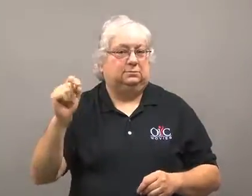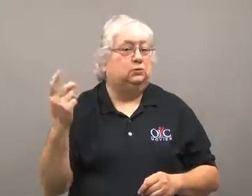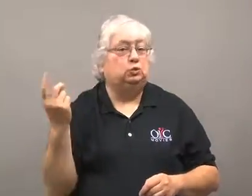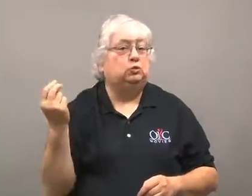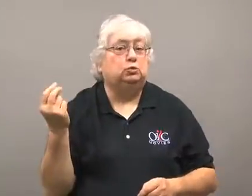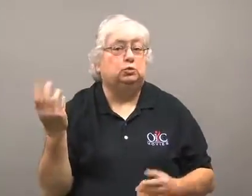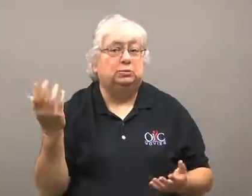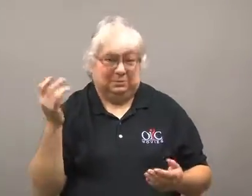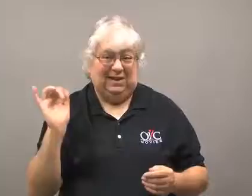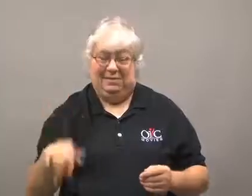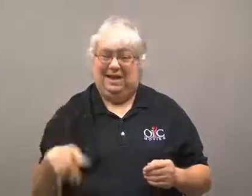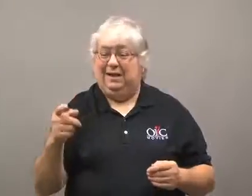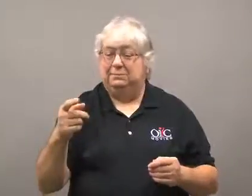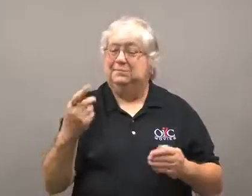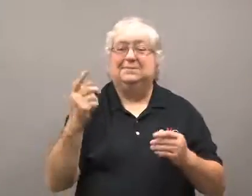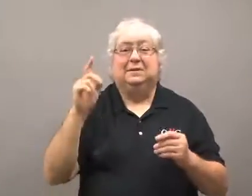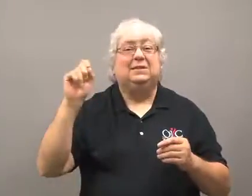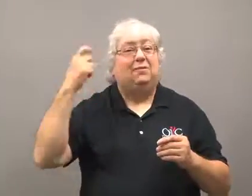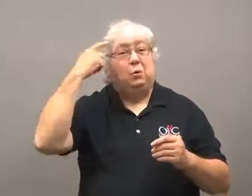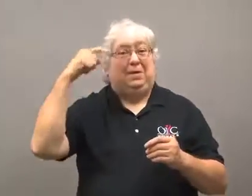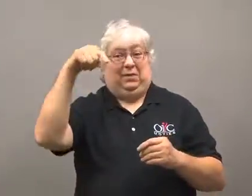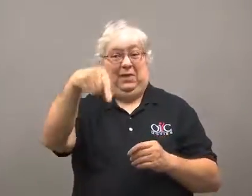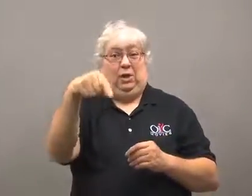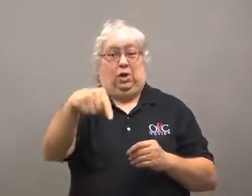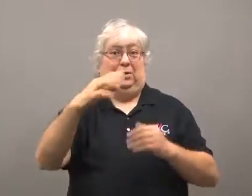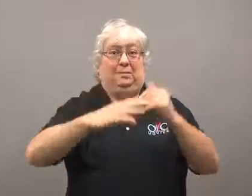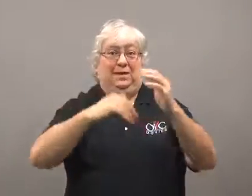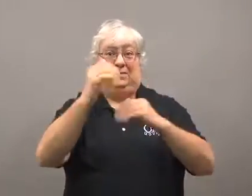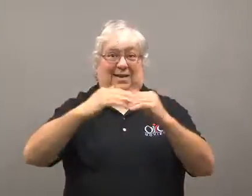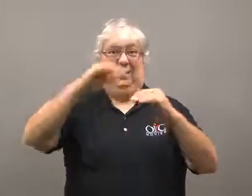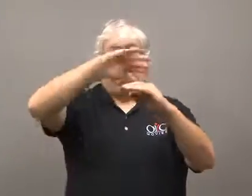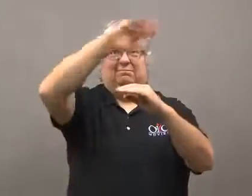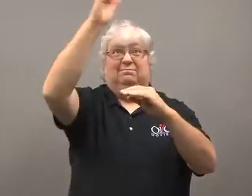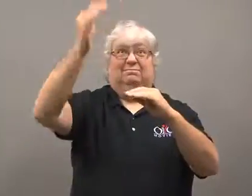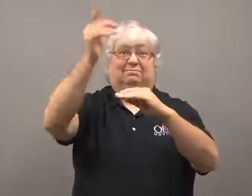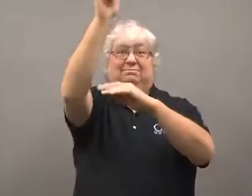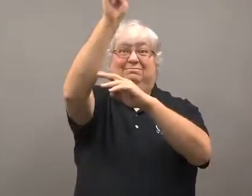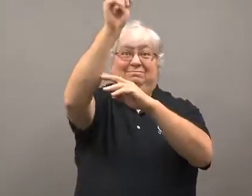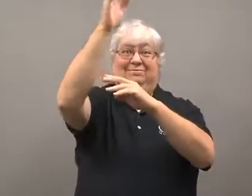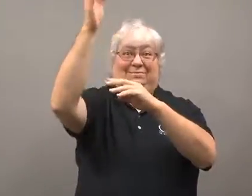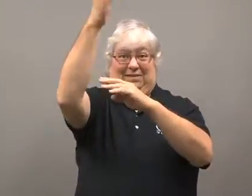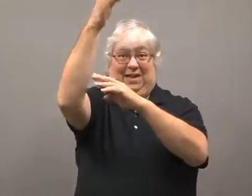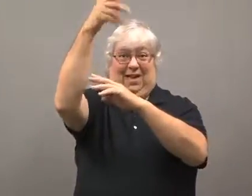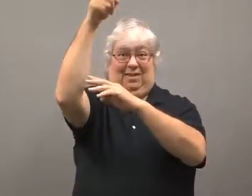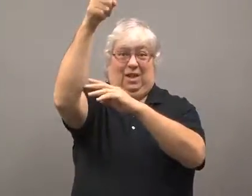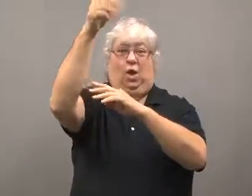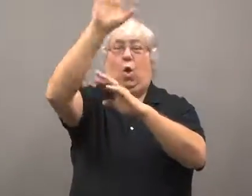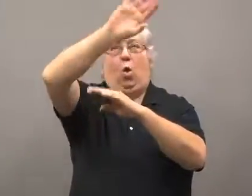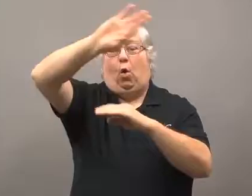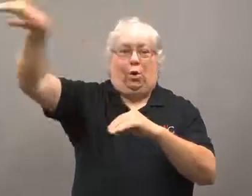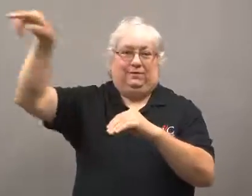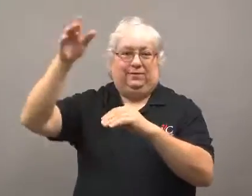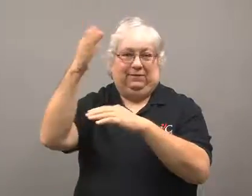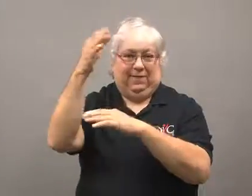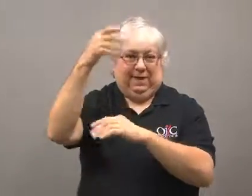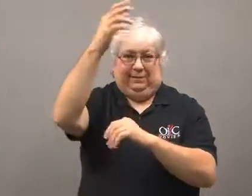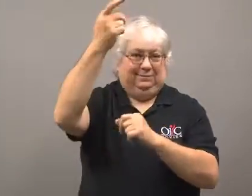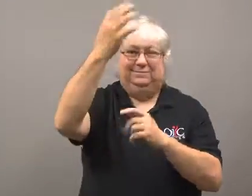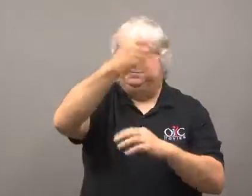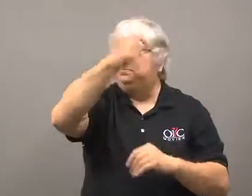As a result, the flag was removed from the capitol dome,